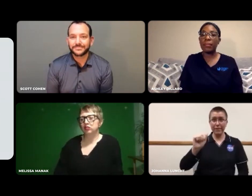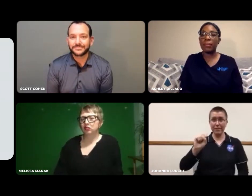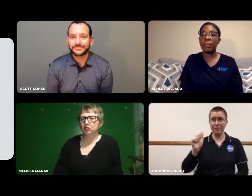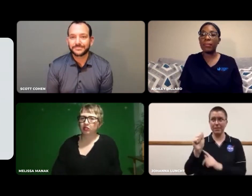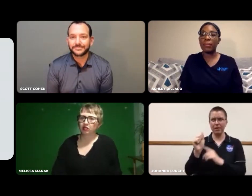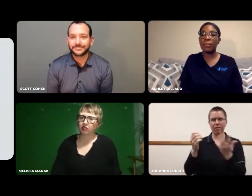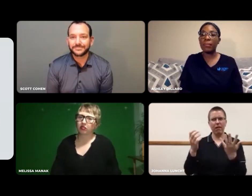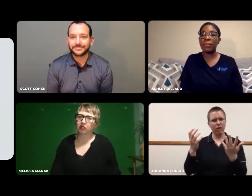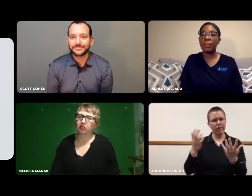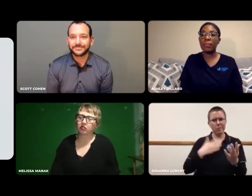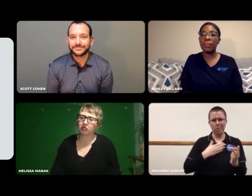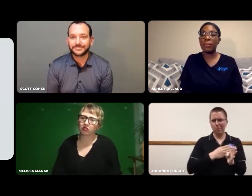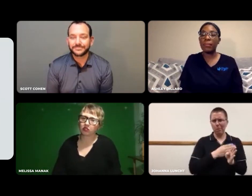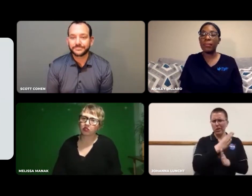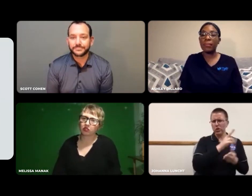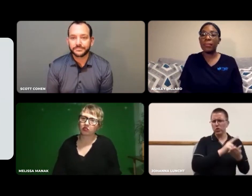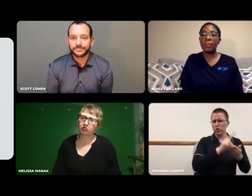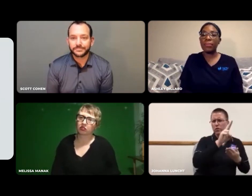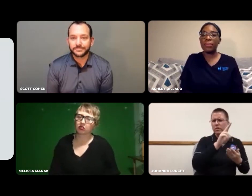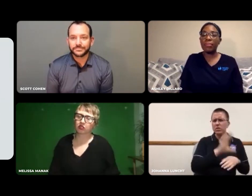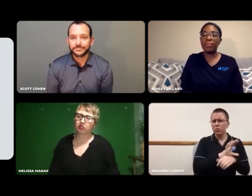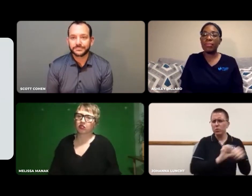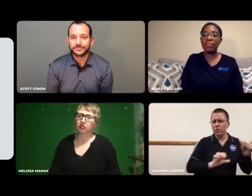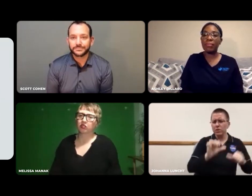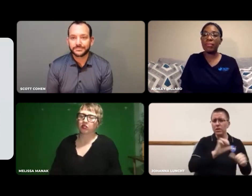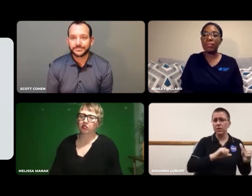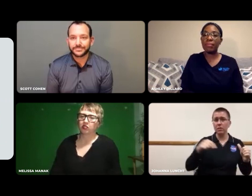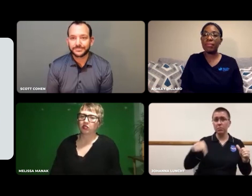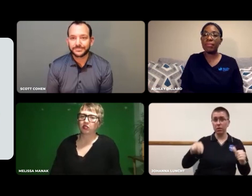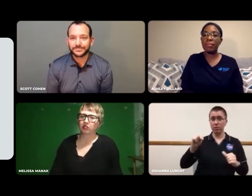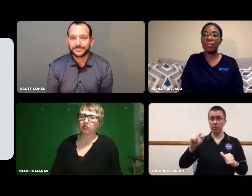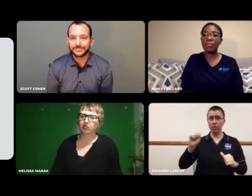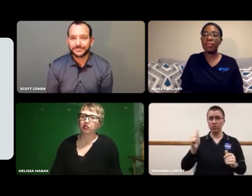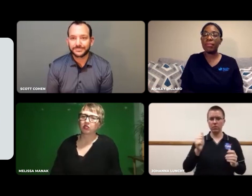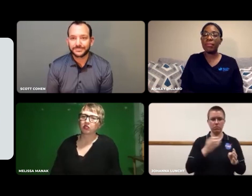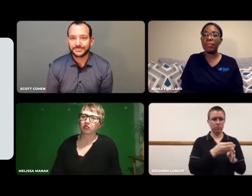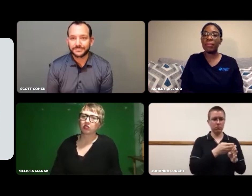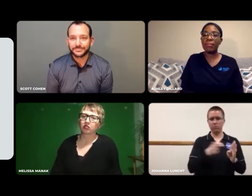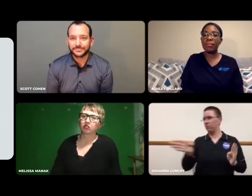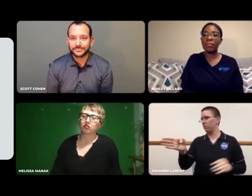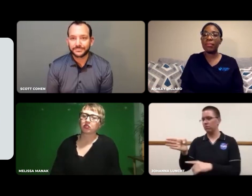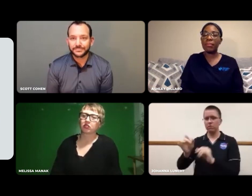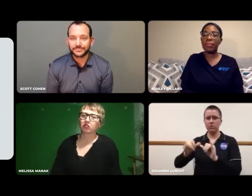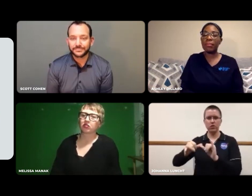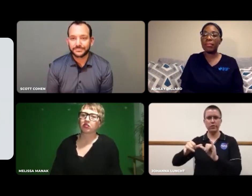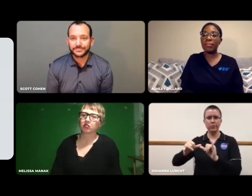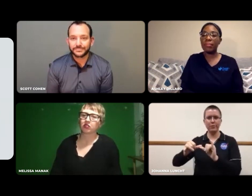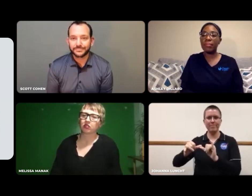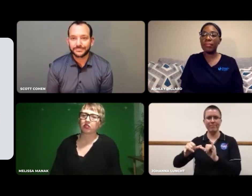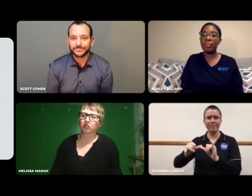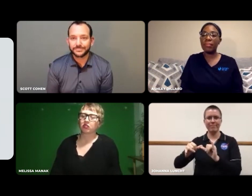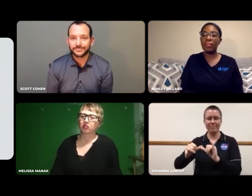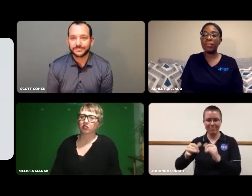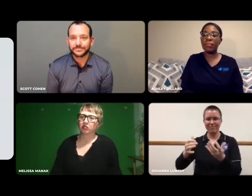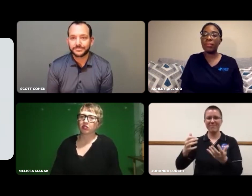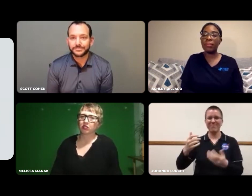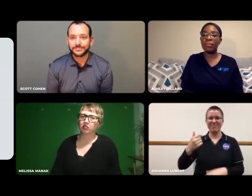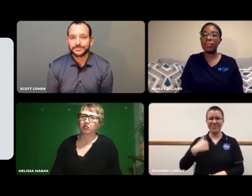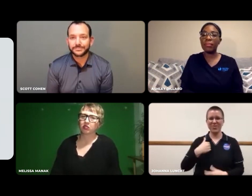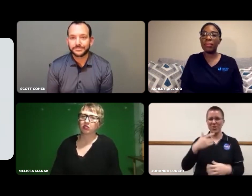Then, working with NASA, I used my computer science major, but then shifted to computer engineering.